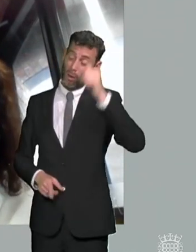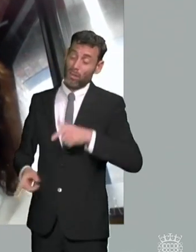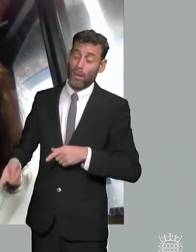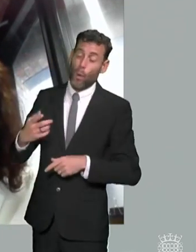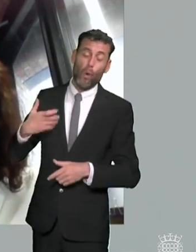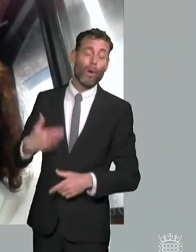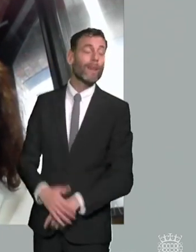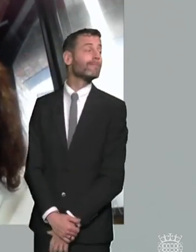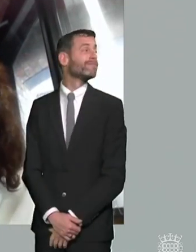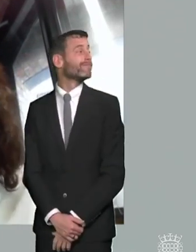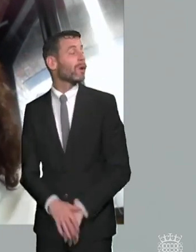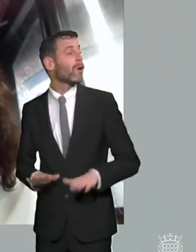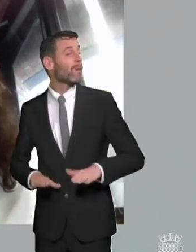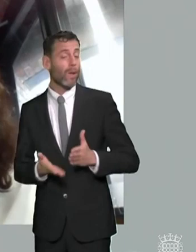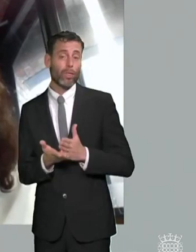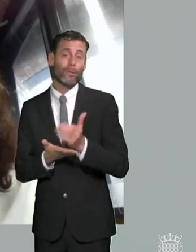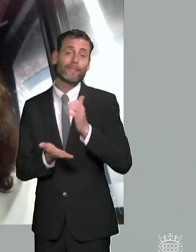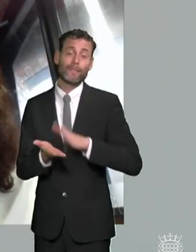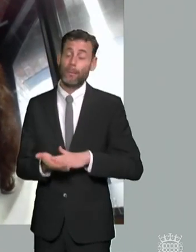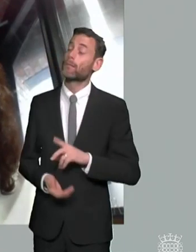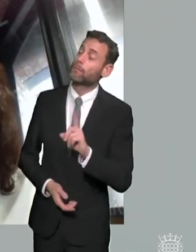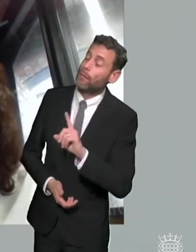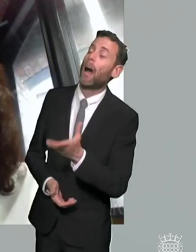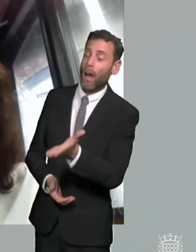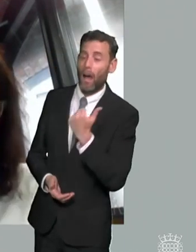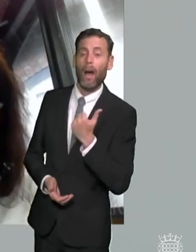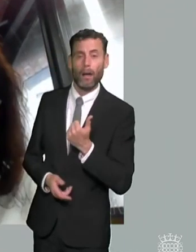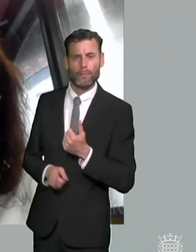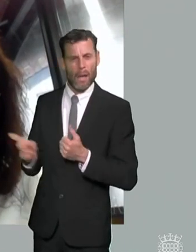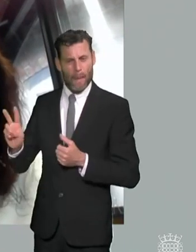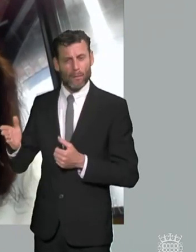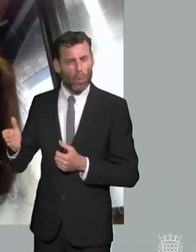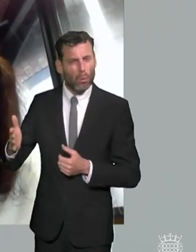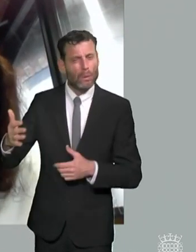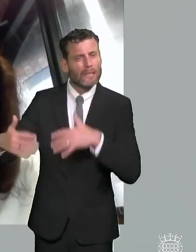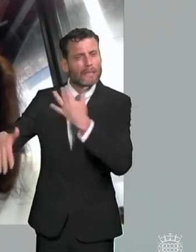further away from provision and there is no um detriment to them in terms of doing that